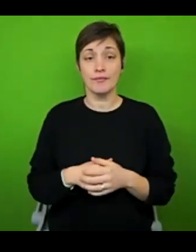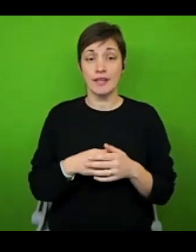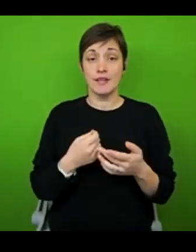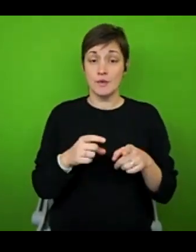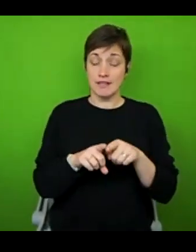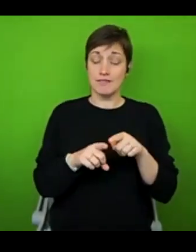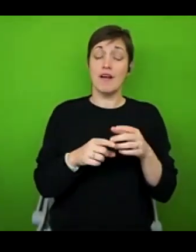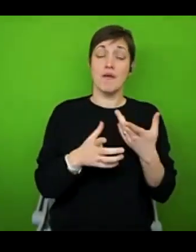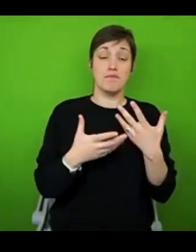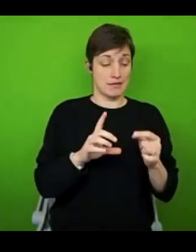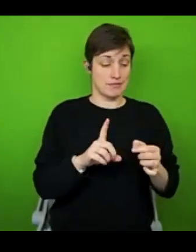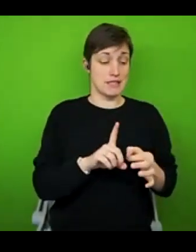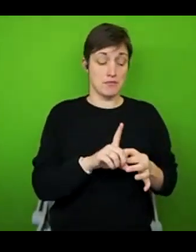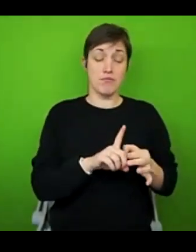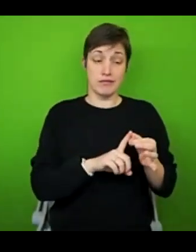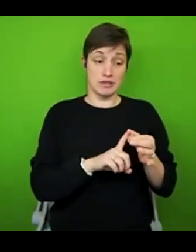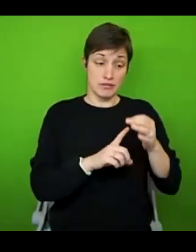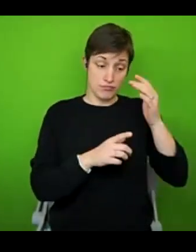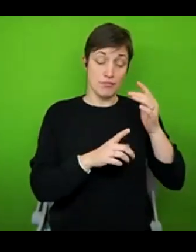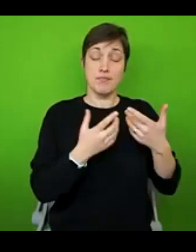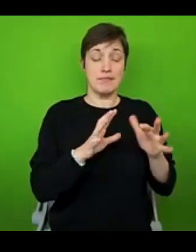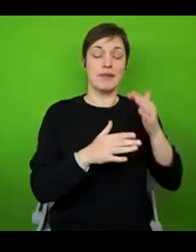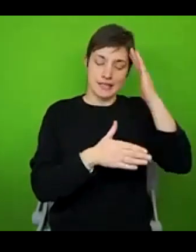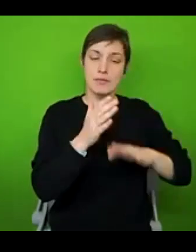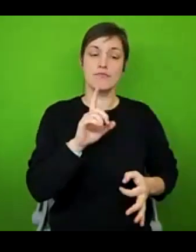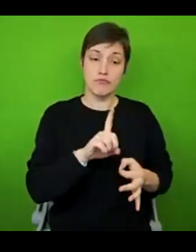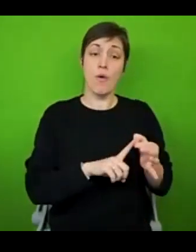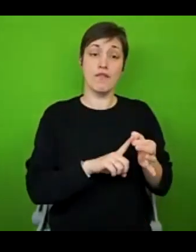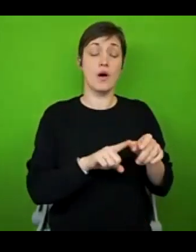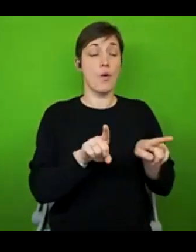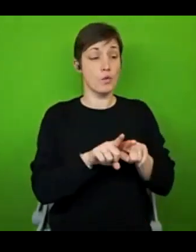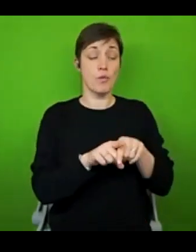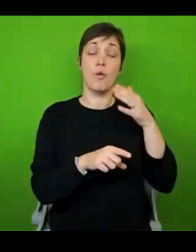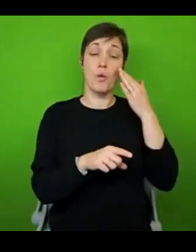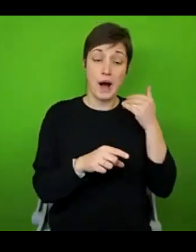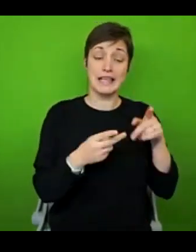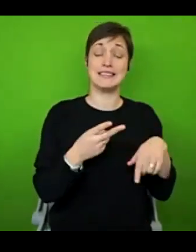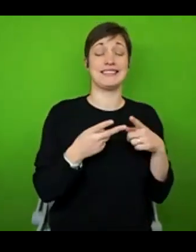improvement, it's also really important to acknowledge that I am white, I am cisgender. And that automatically means